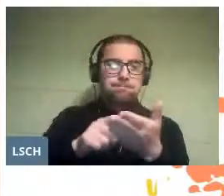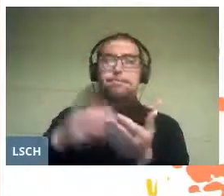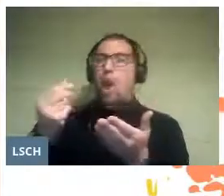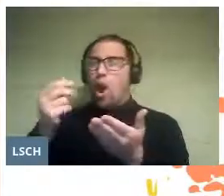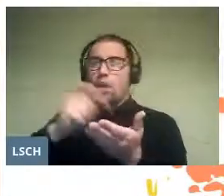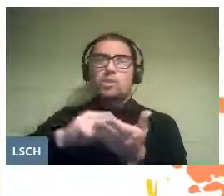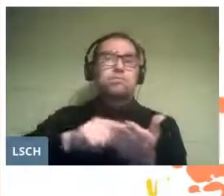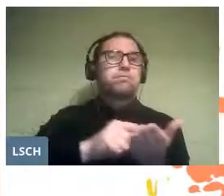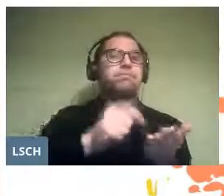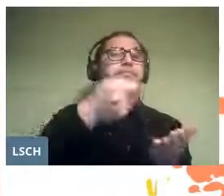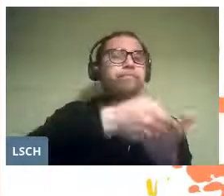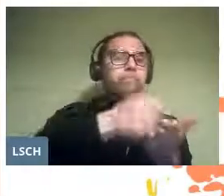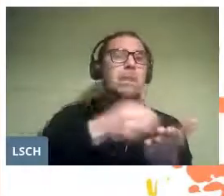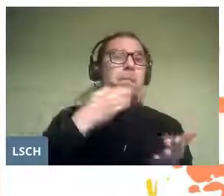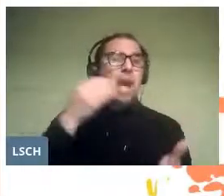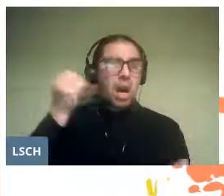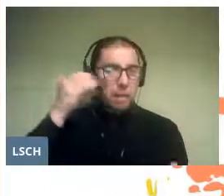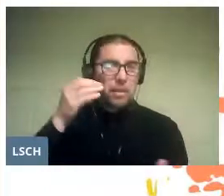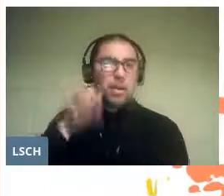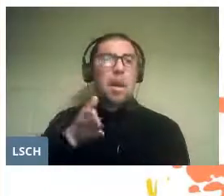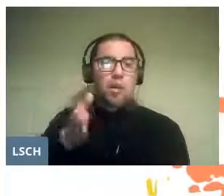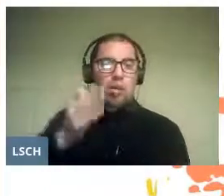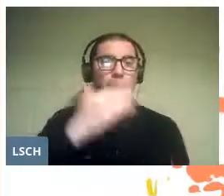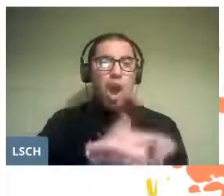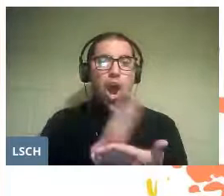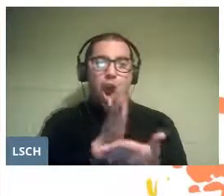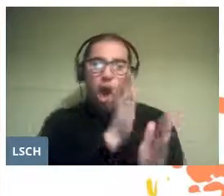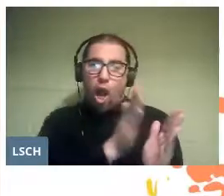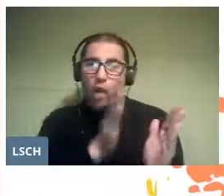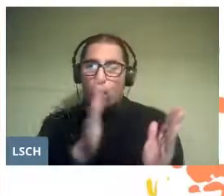and learn to keep order in accounting.